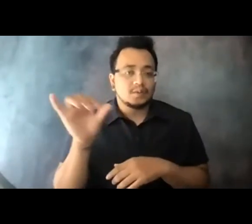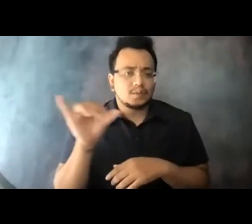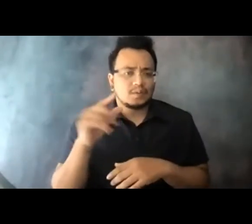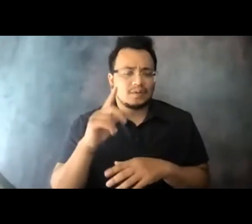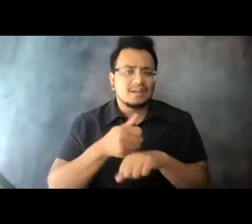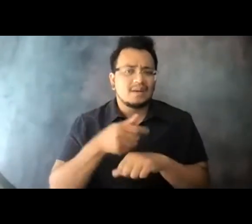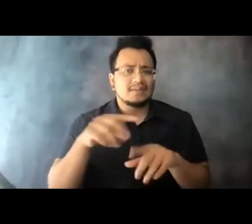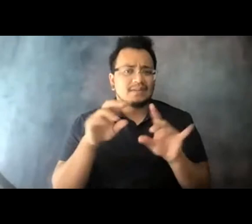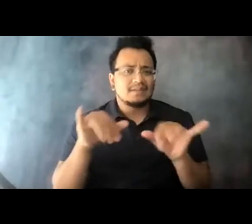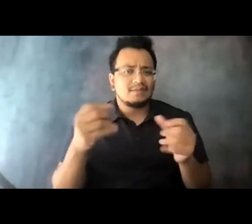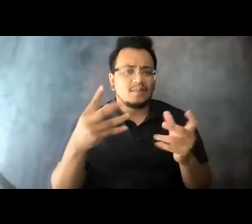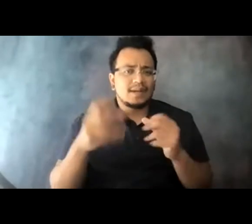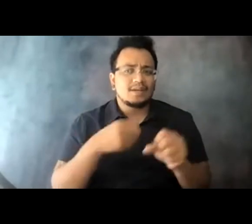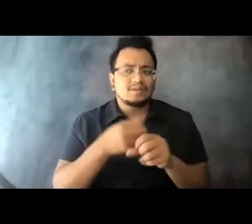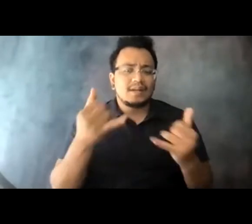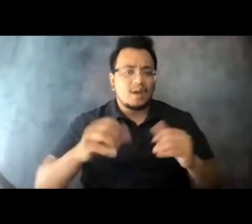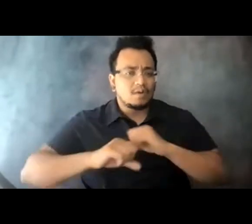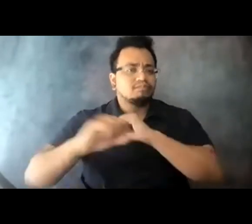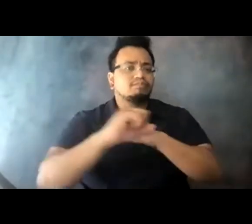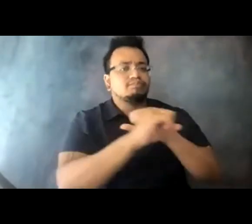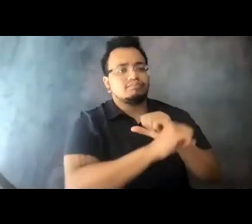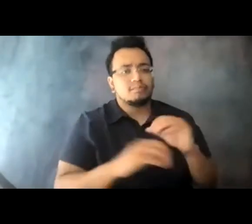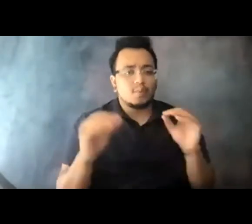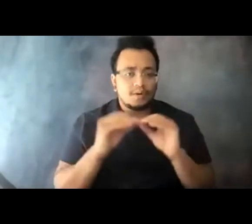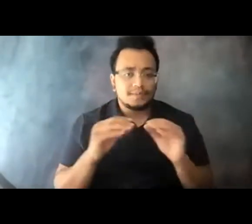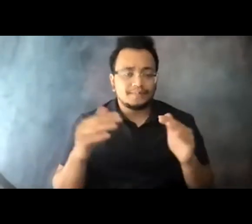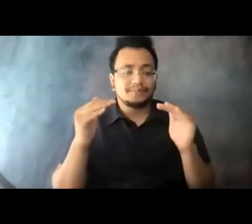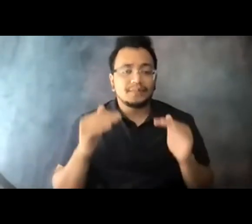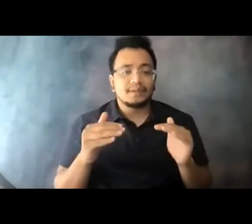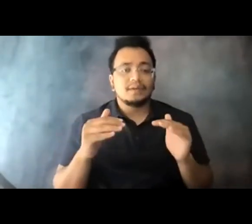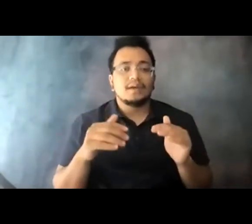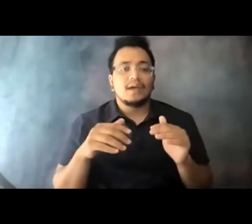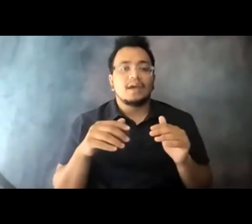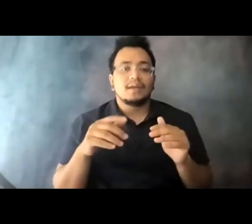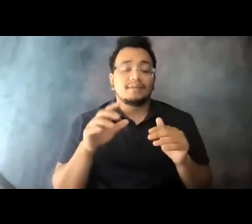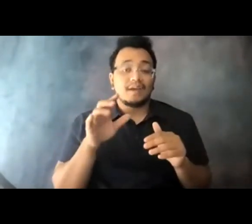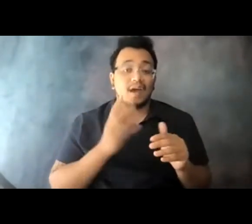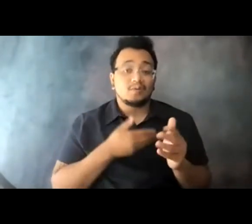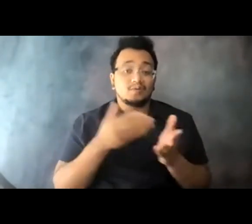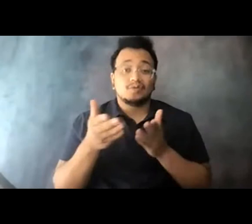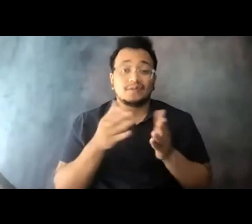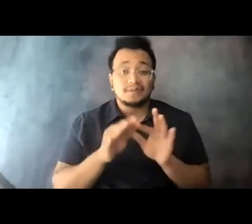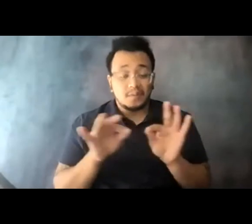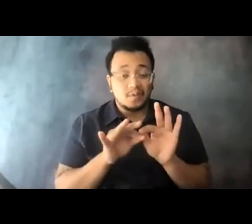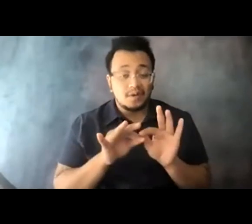15:14:59 Now, we're promoting it. 15:15:07 Just as important as the services themselves is the ability of all of our systems